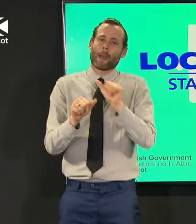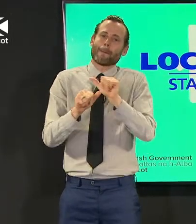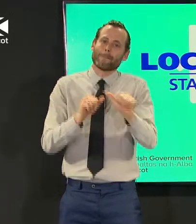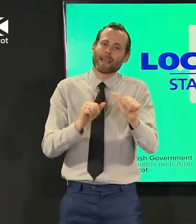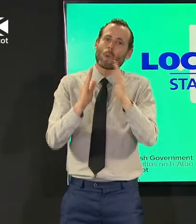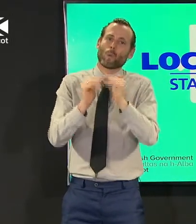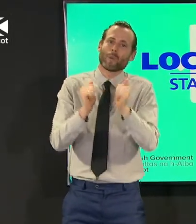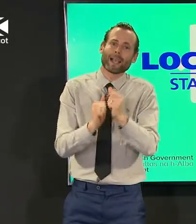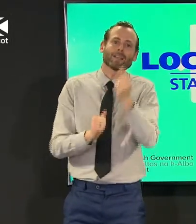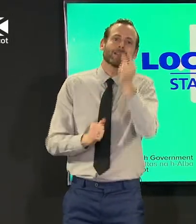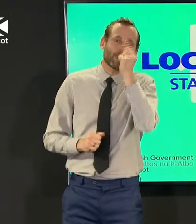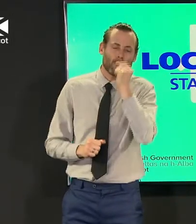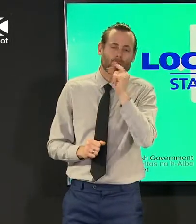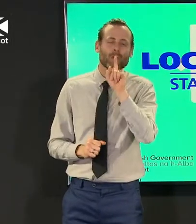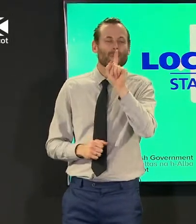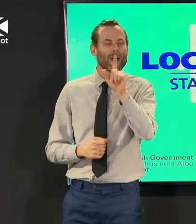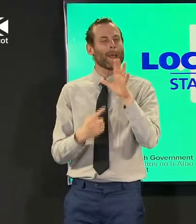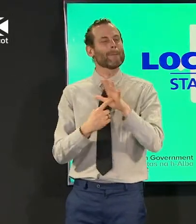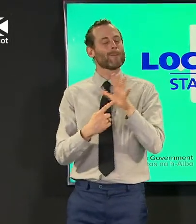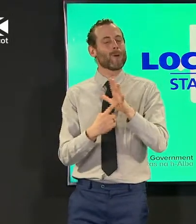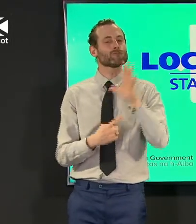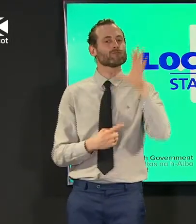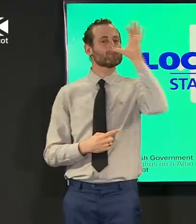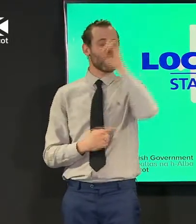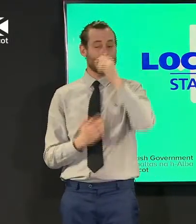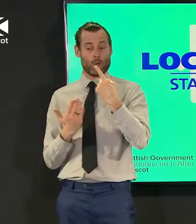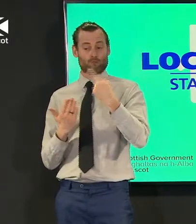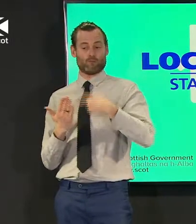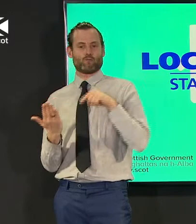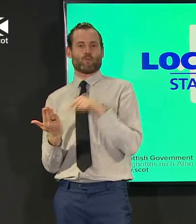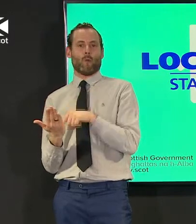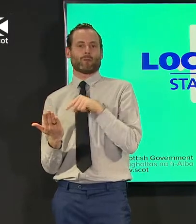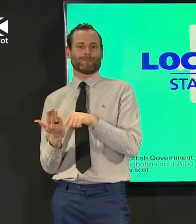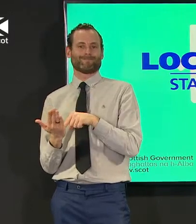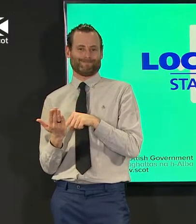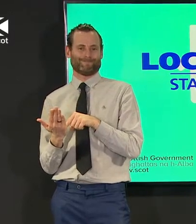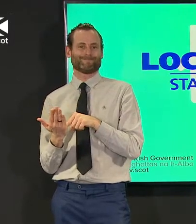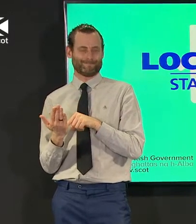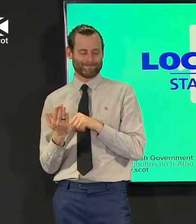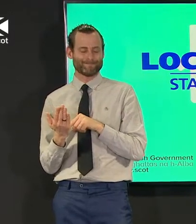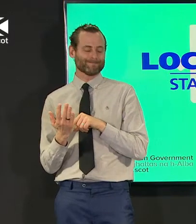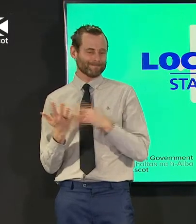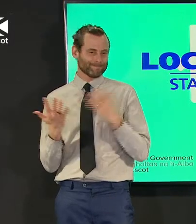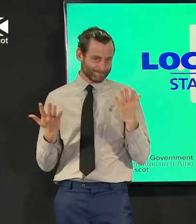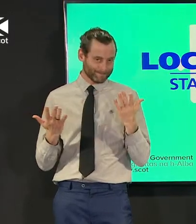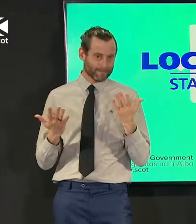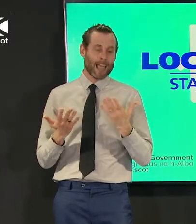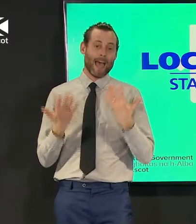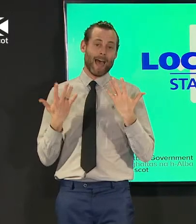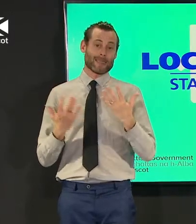remembering the really important advice and the rule that matters most at the moment